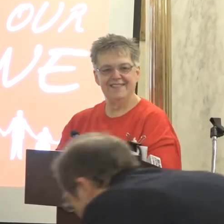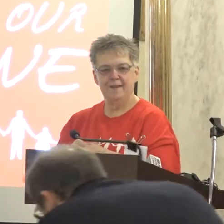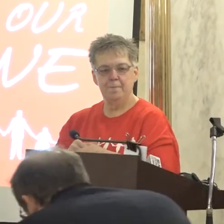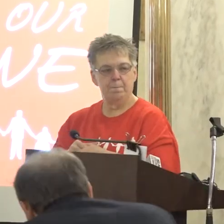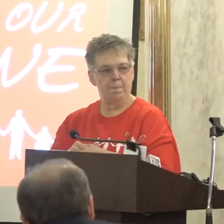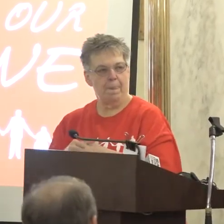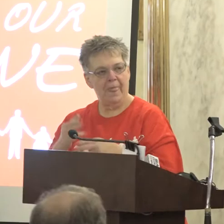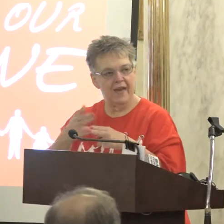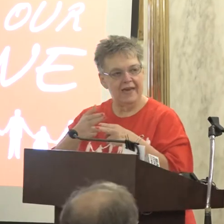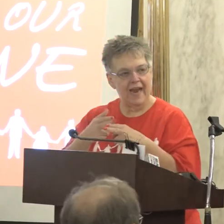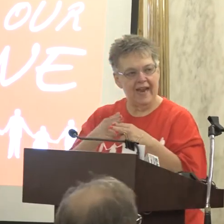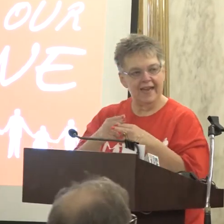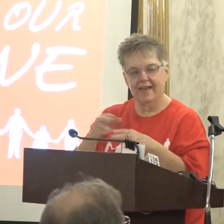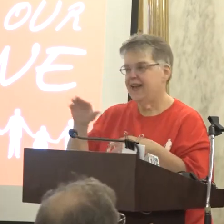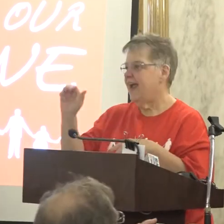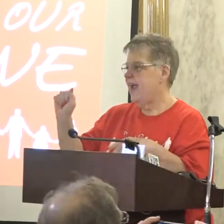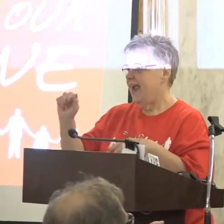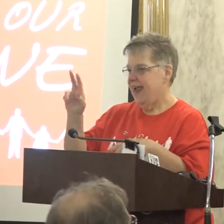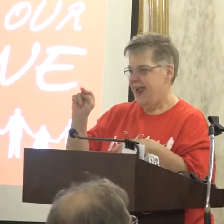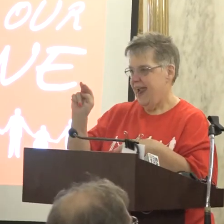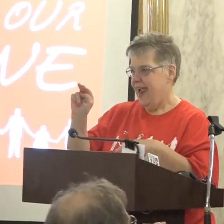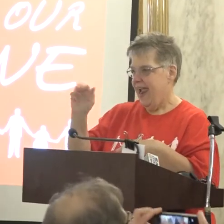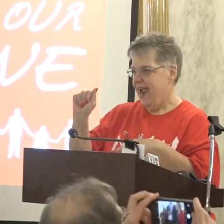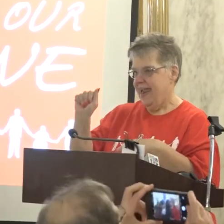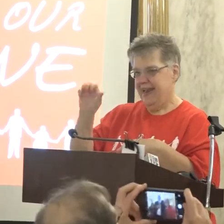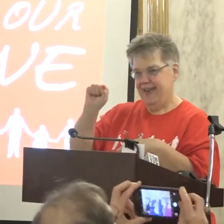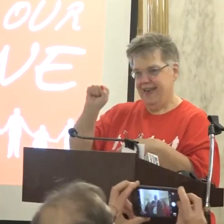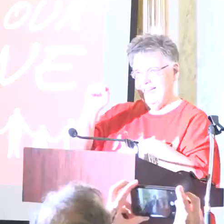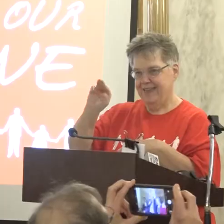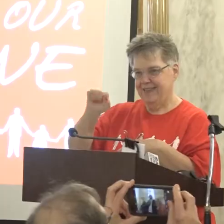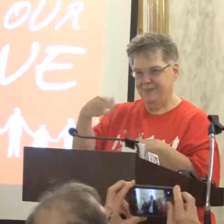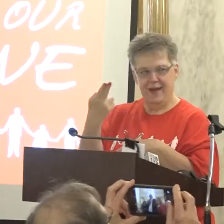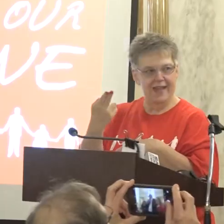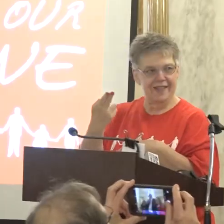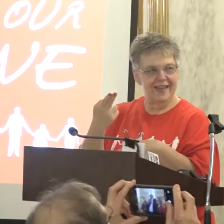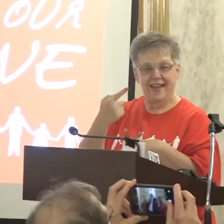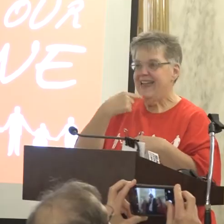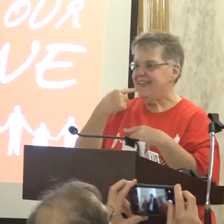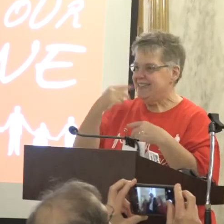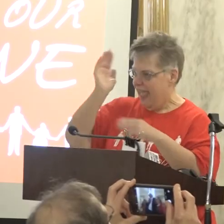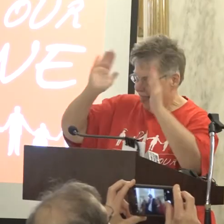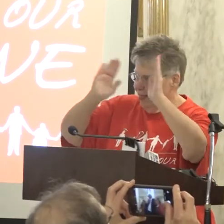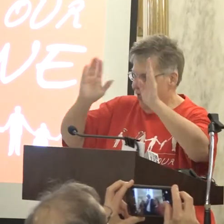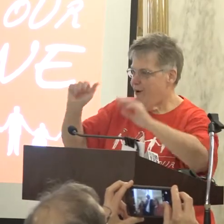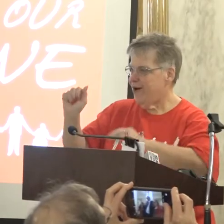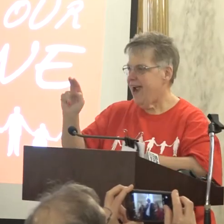What was your name Anna Smith how about y'all saying hi to Anna